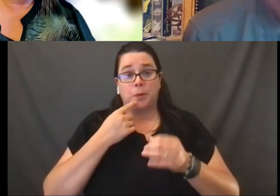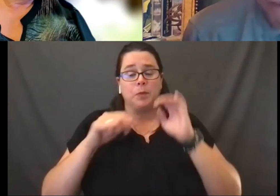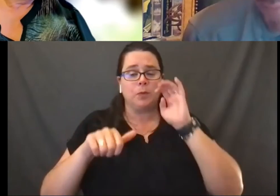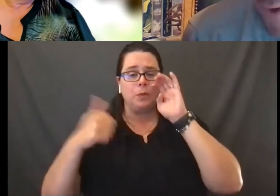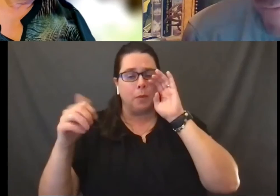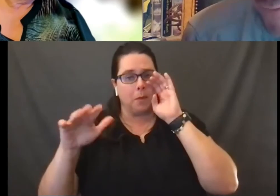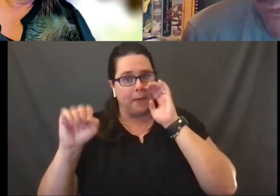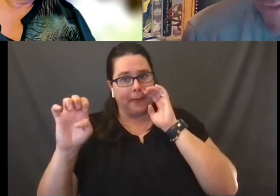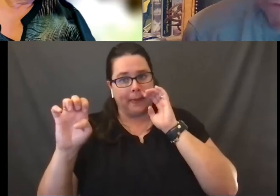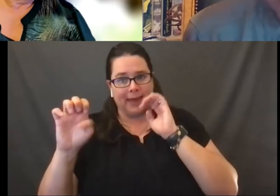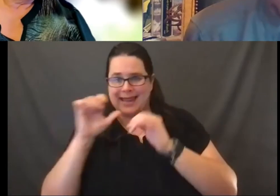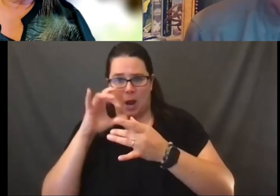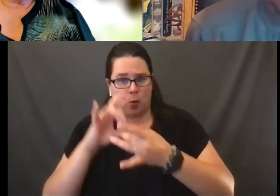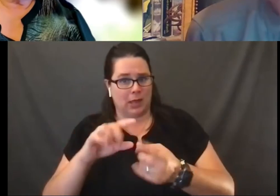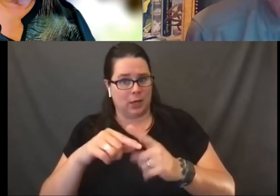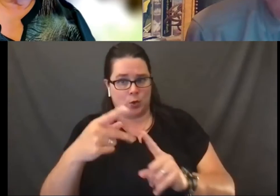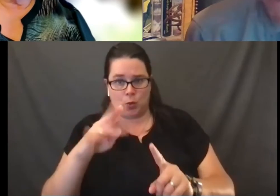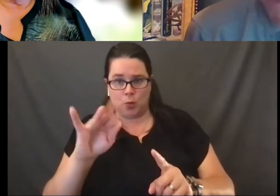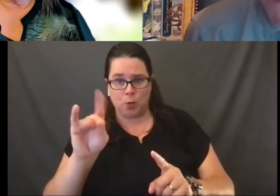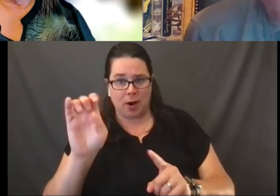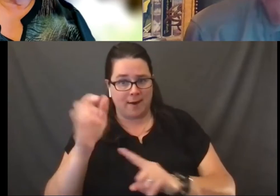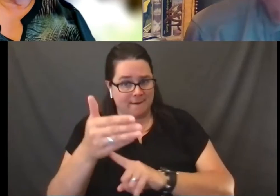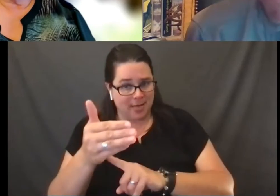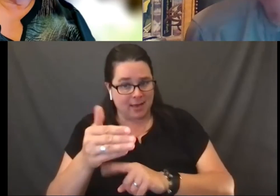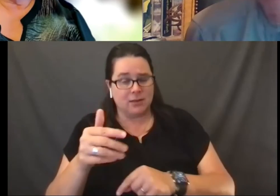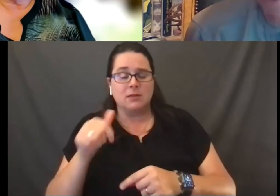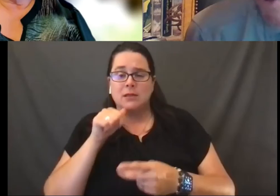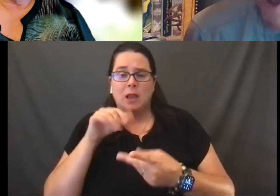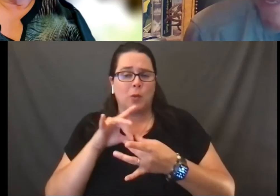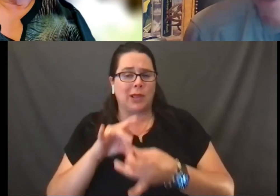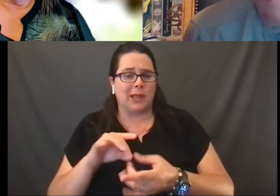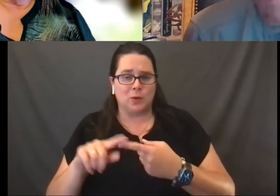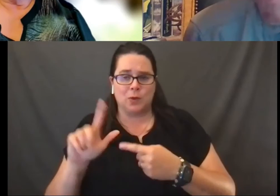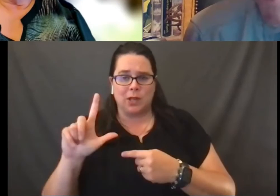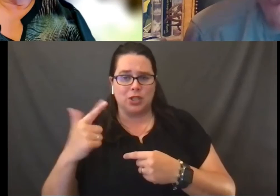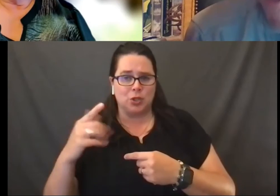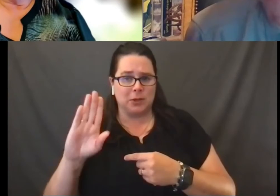unrelated to pride flags and unrelated to LGBTQIA issues